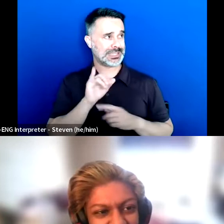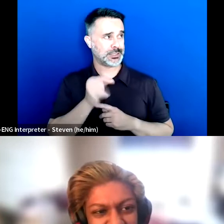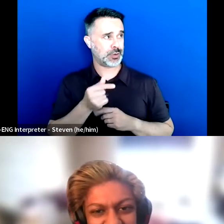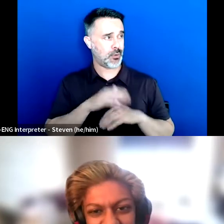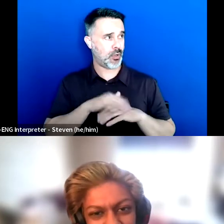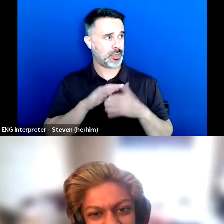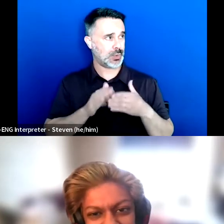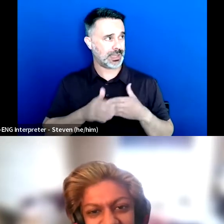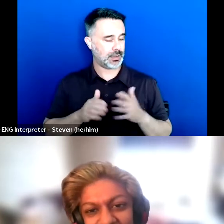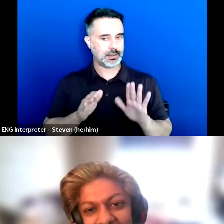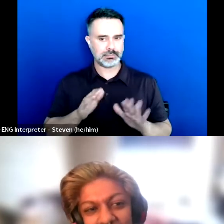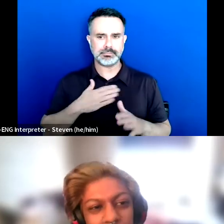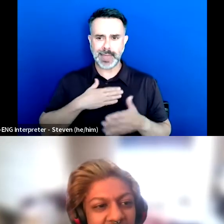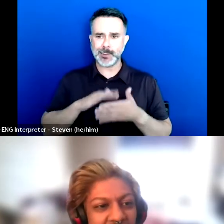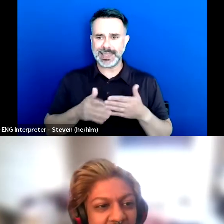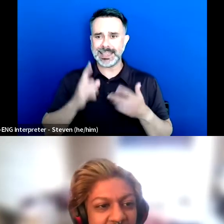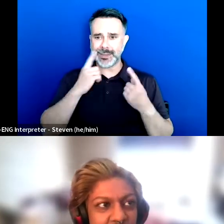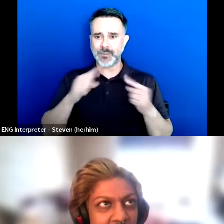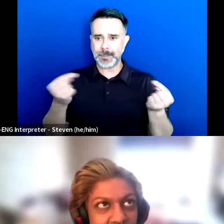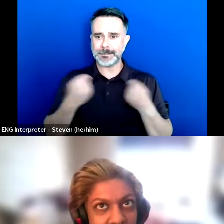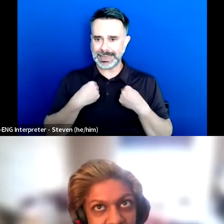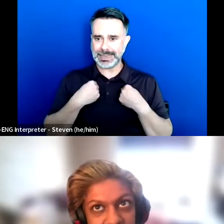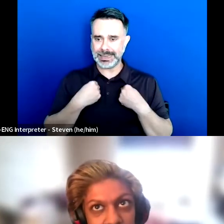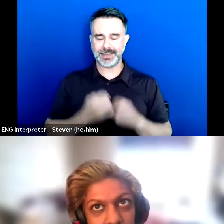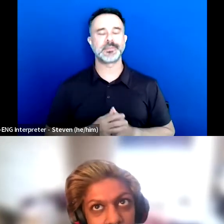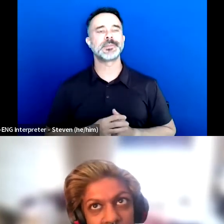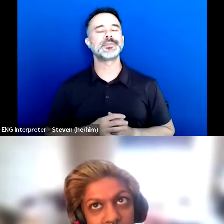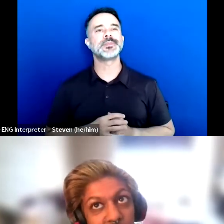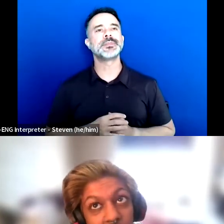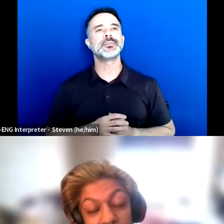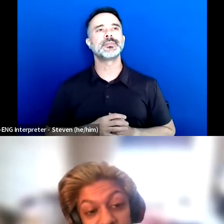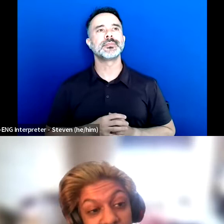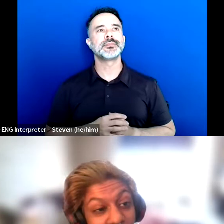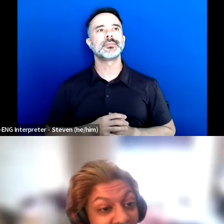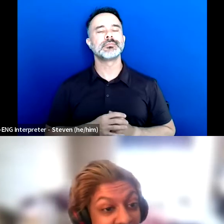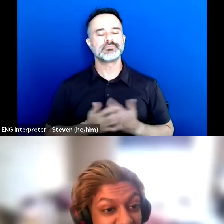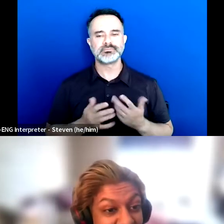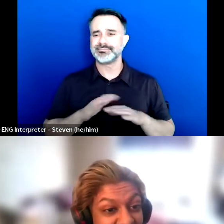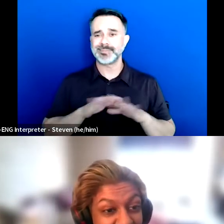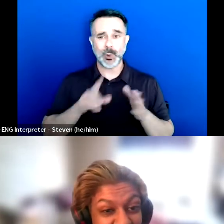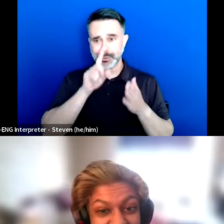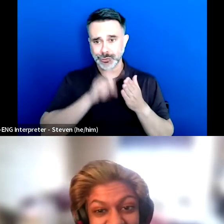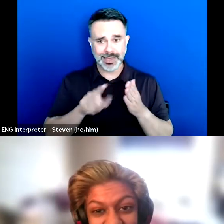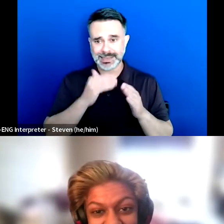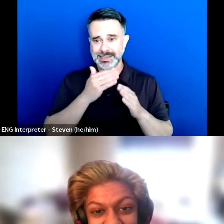My weekends are for me. It's being like oh, I'm not going to check my emails after six o'clock